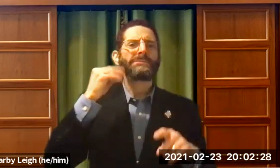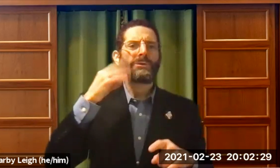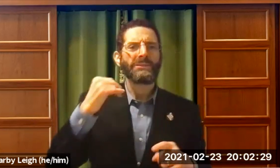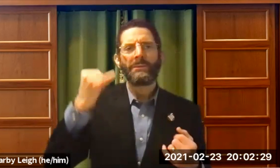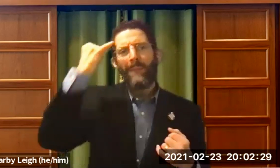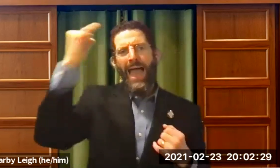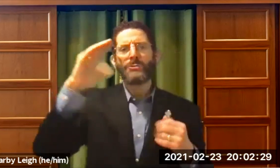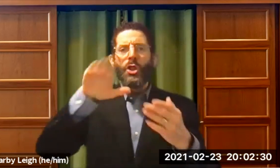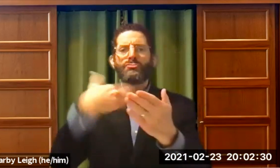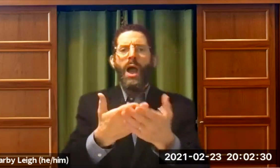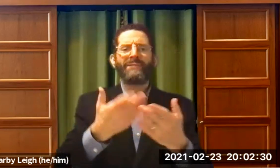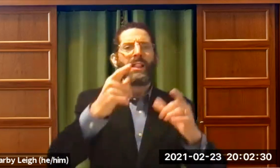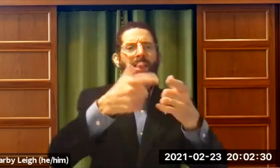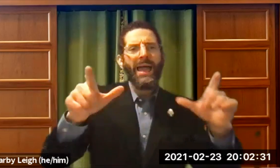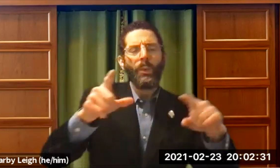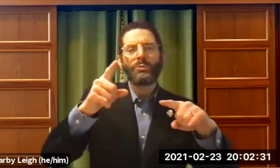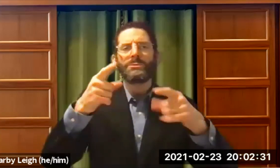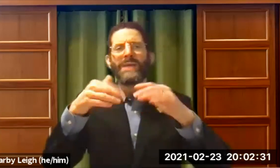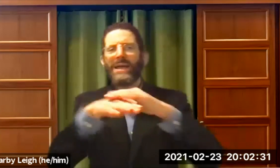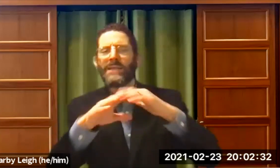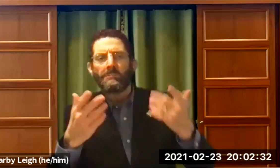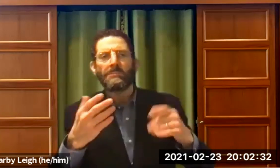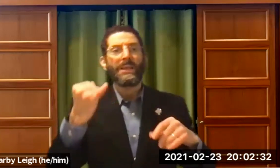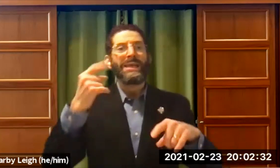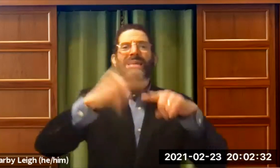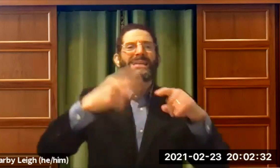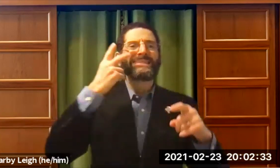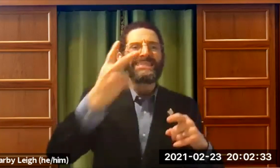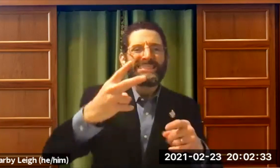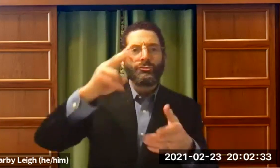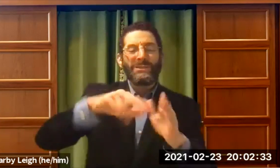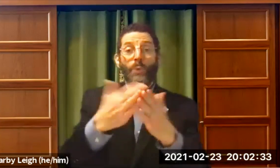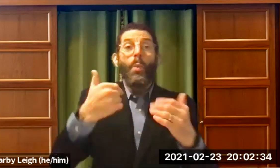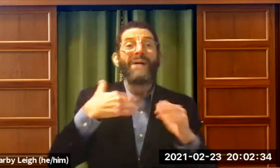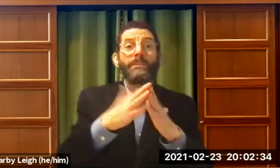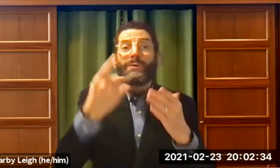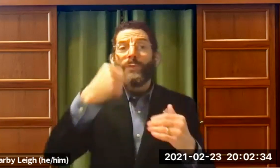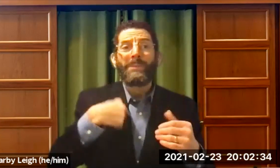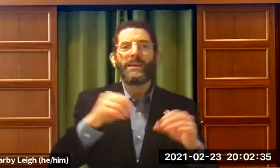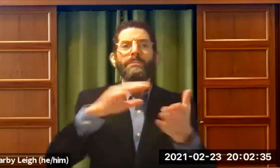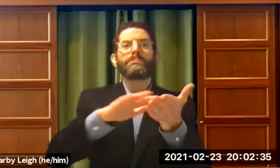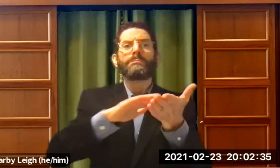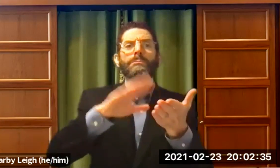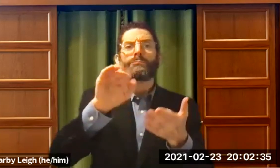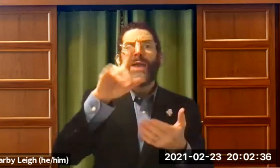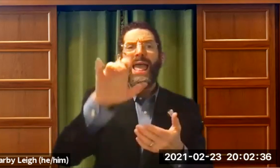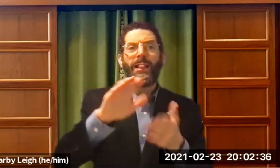Imagine all the different experiences where people arrive and they don't have linguistic access.